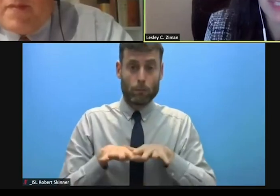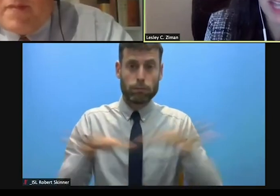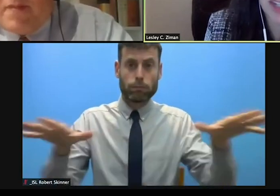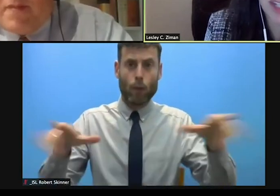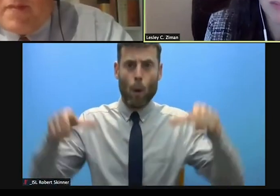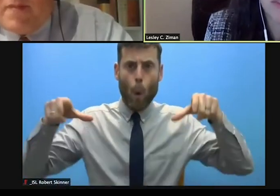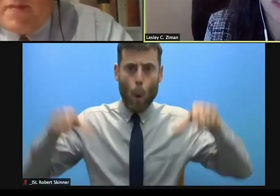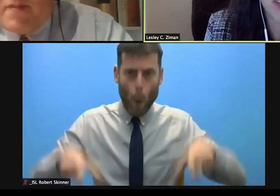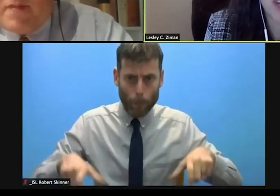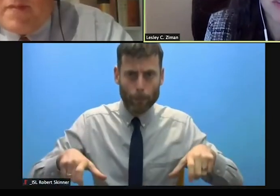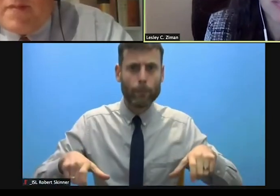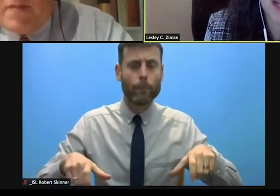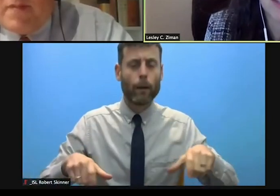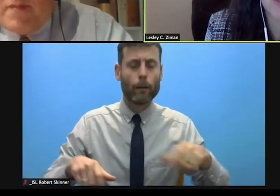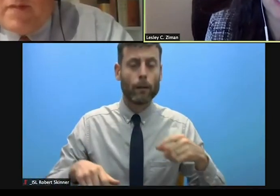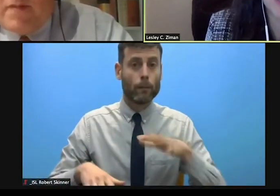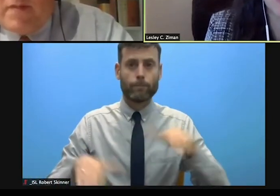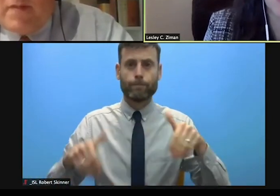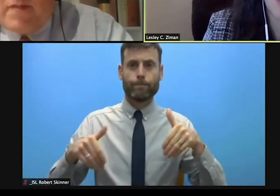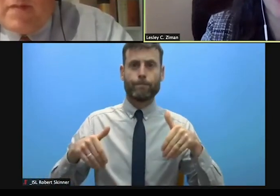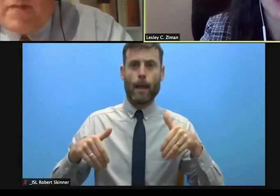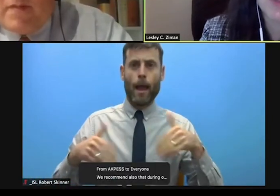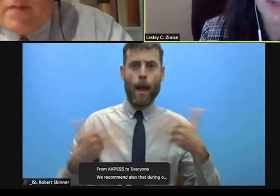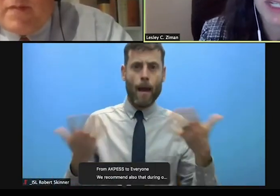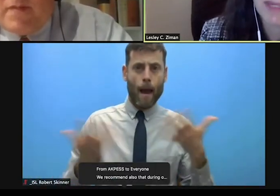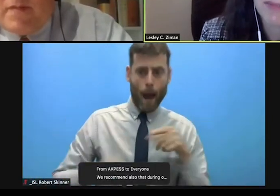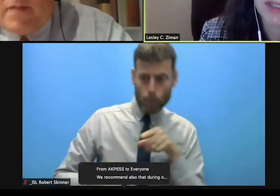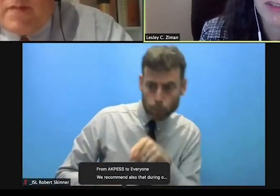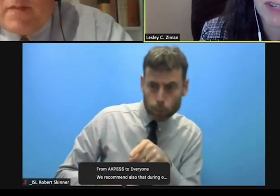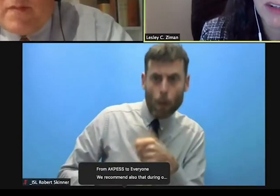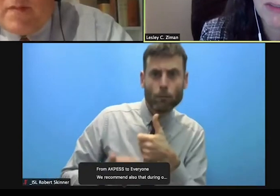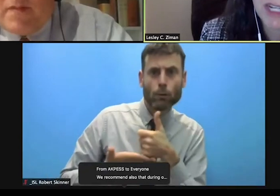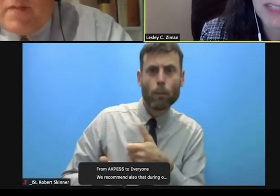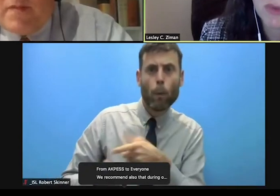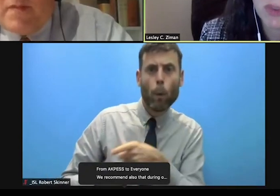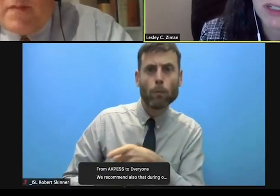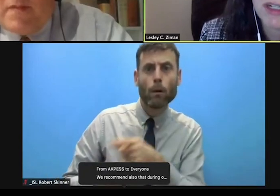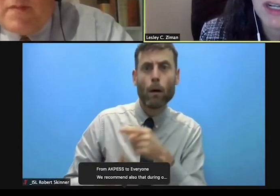protection and response services but also putting people at greater risk for